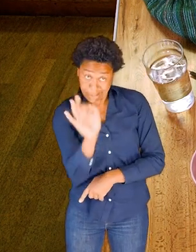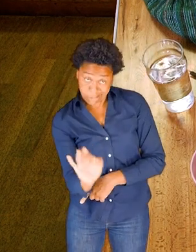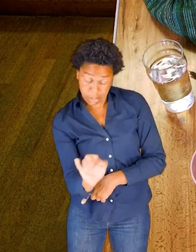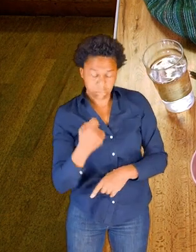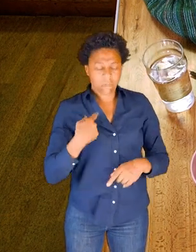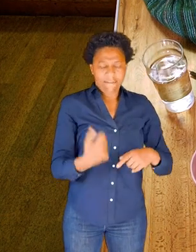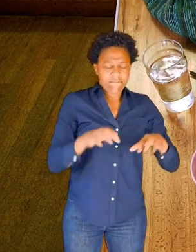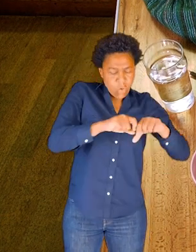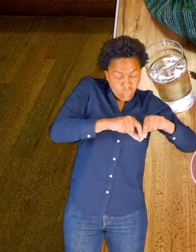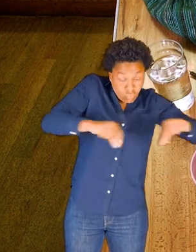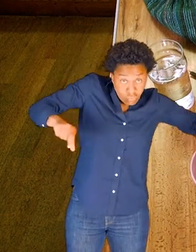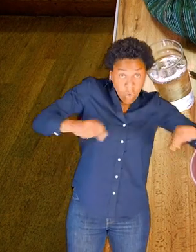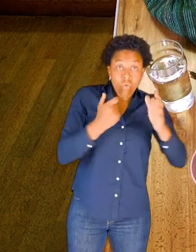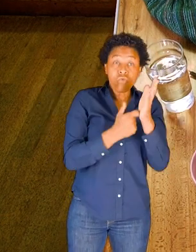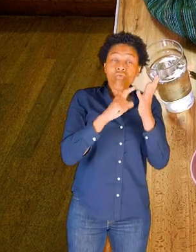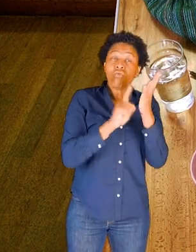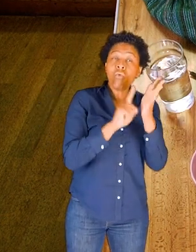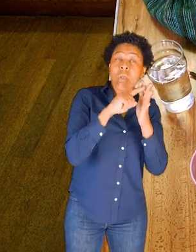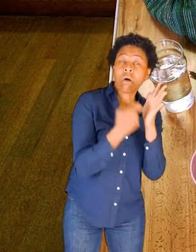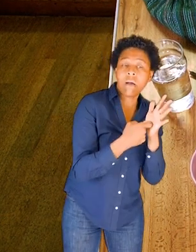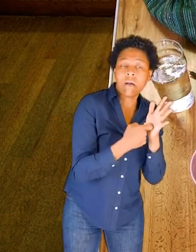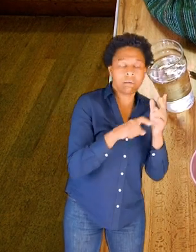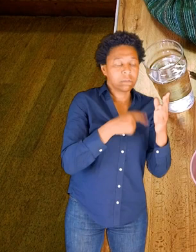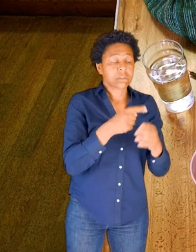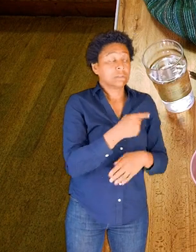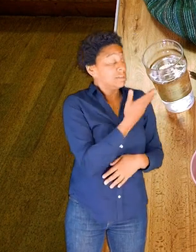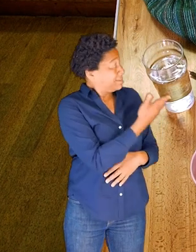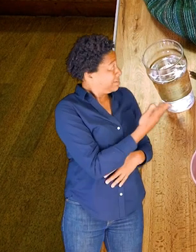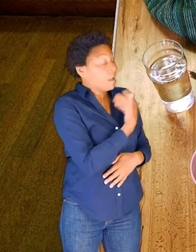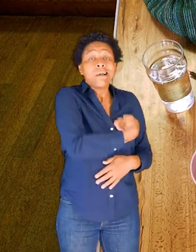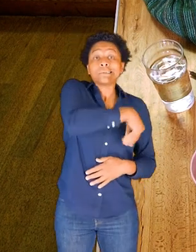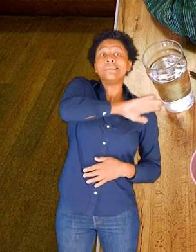I have a ruler. I have a scarf here.